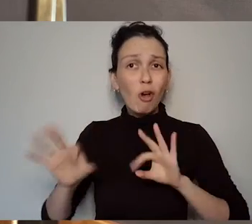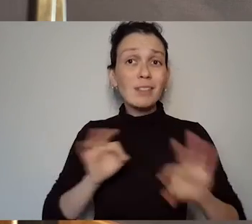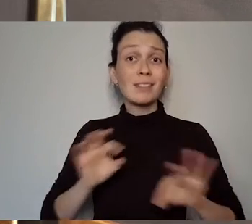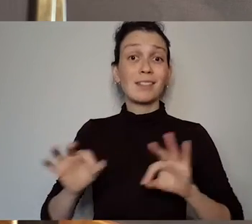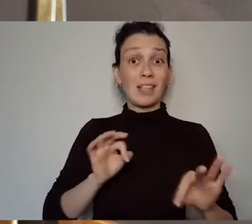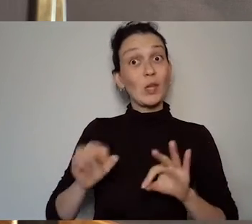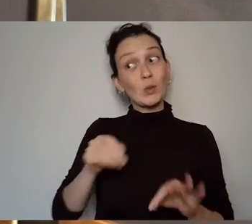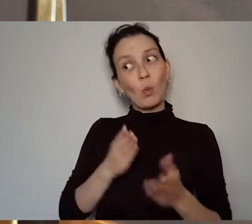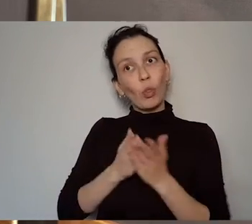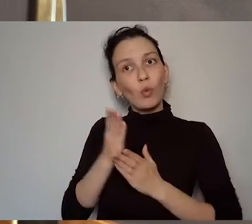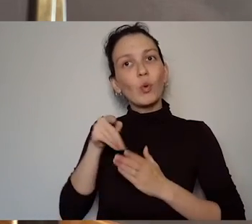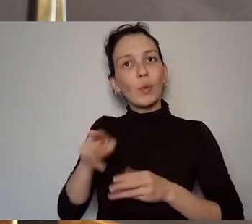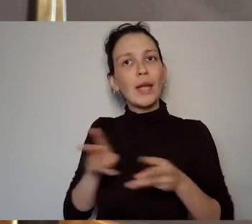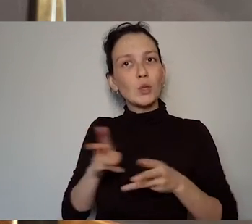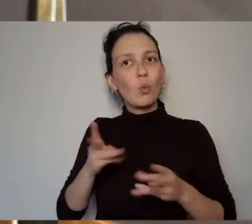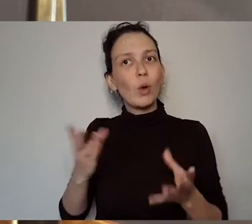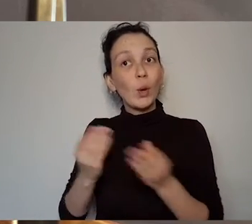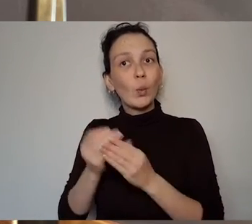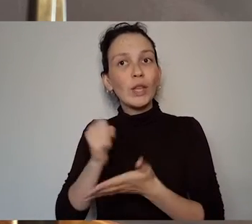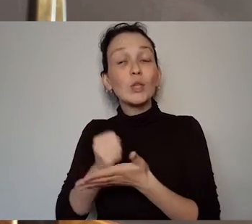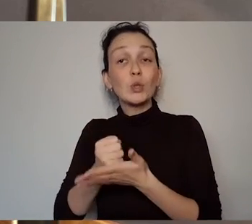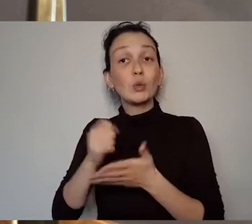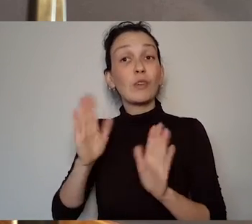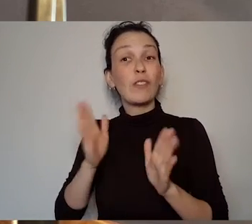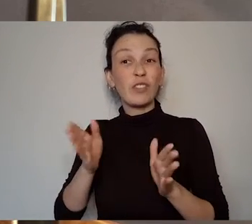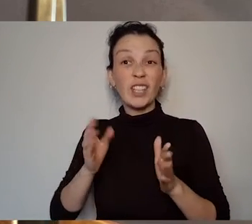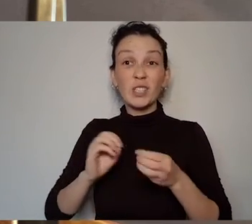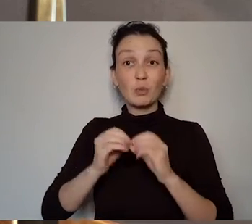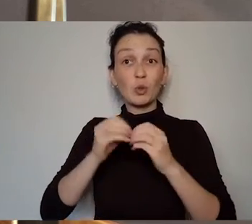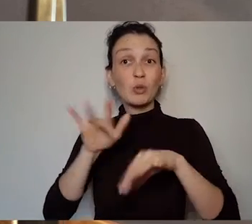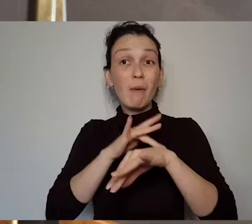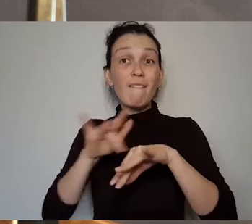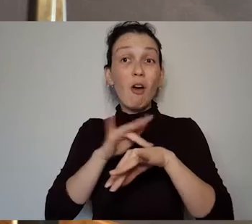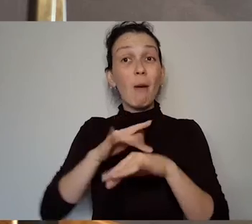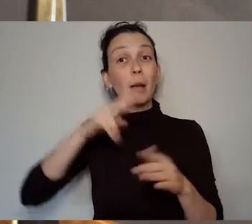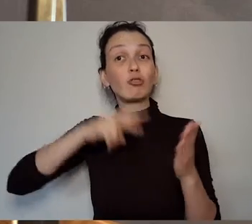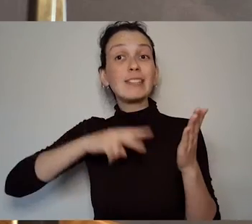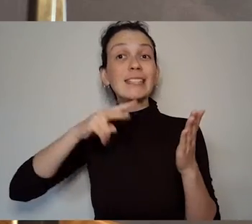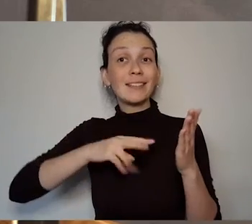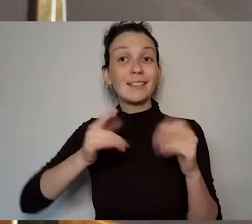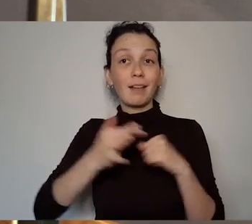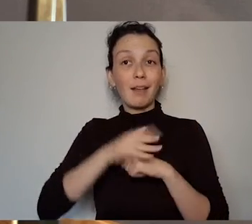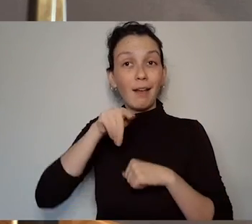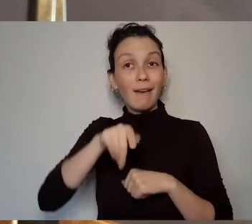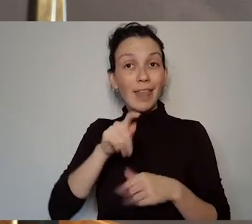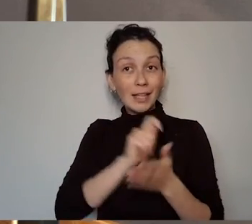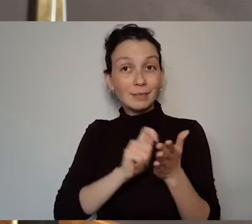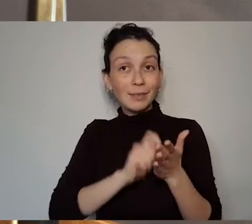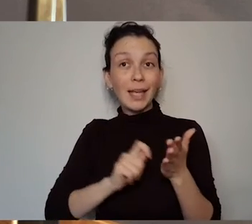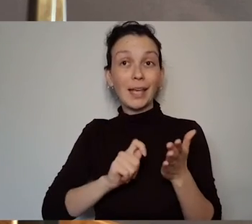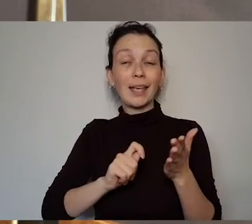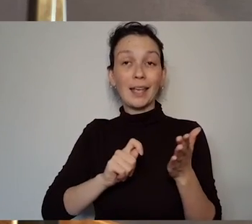and we produced that play, a play reading of that text for a Culture Night and we staged it uh